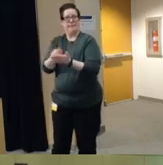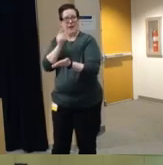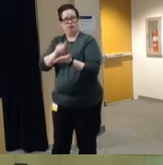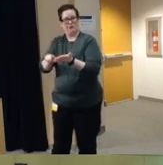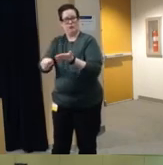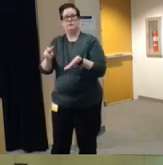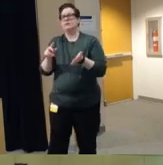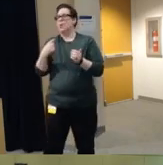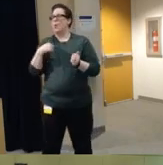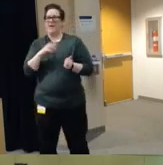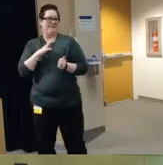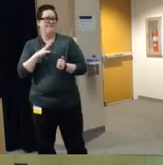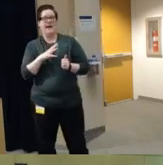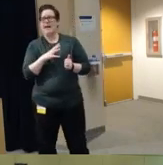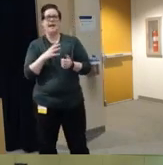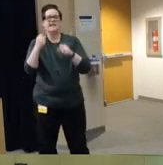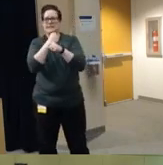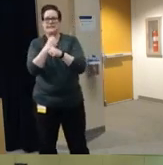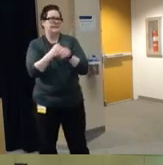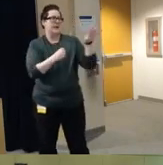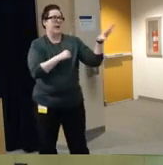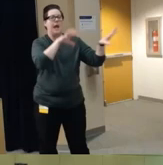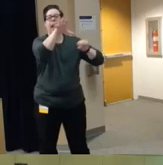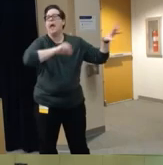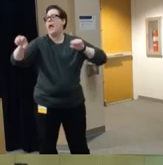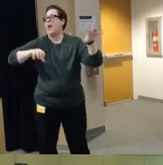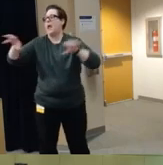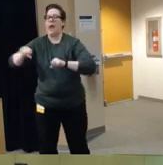to kind of Cobble together the statistics from media reports and law enforcement as